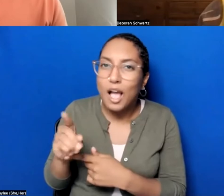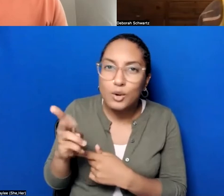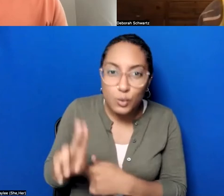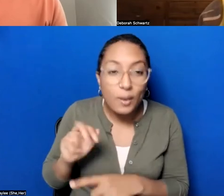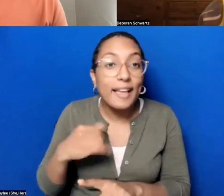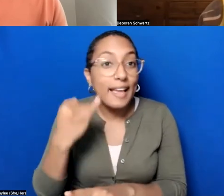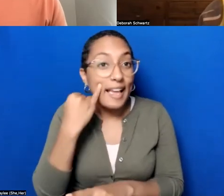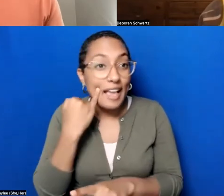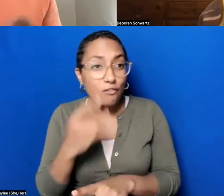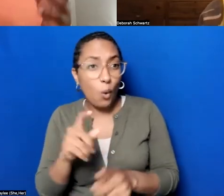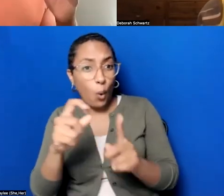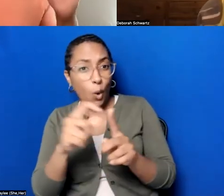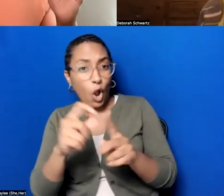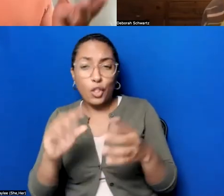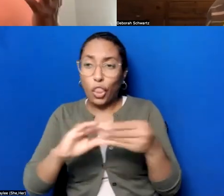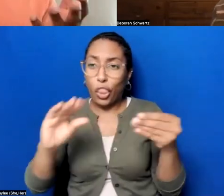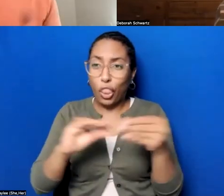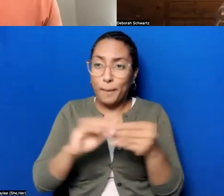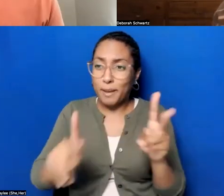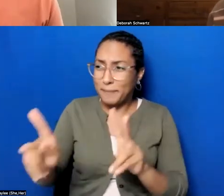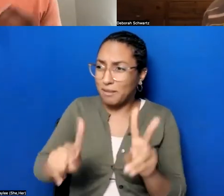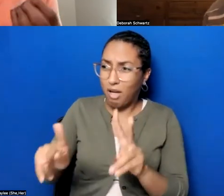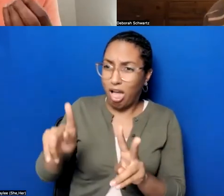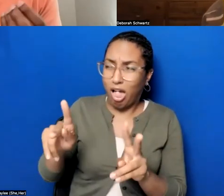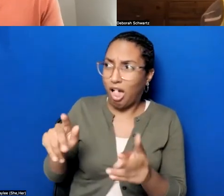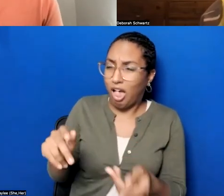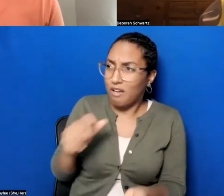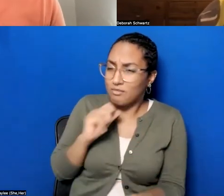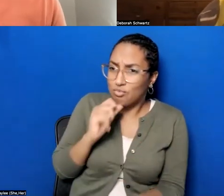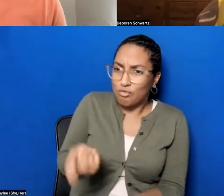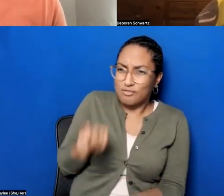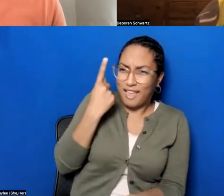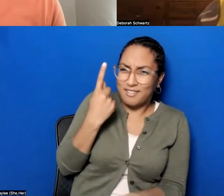understand you," right? So like, that I think is, is the fundamental work of public history,